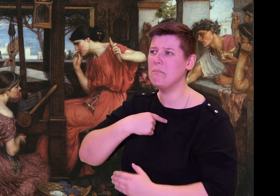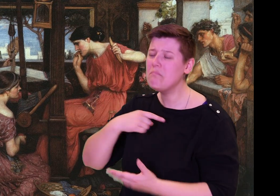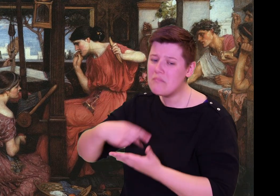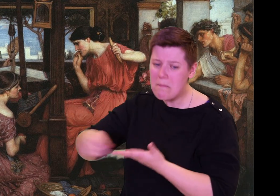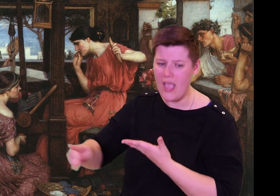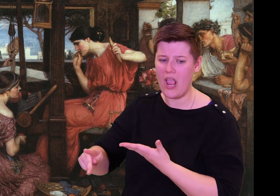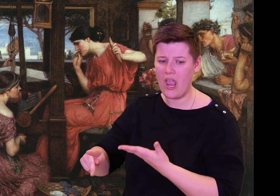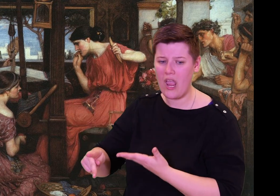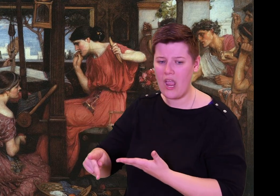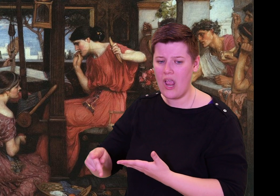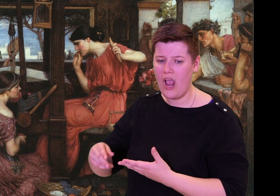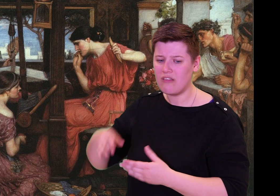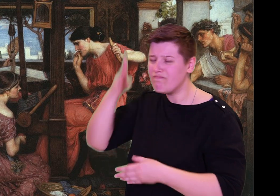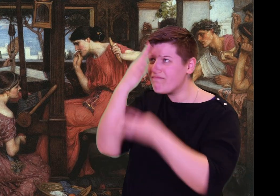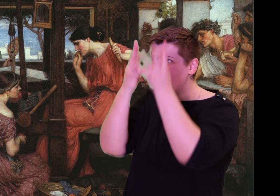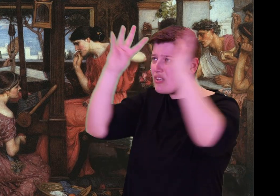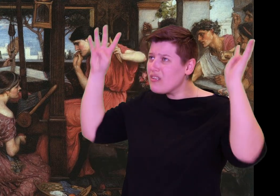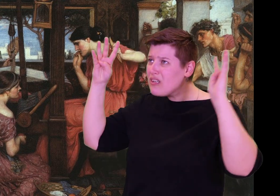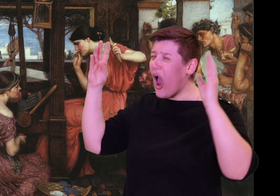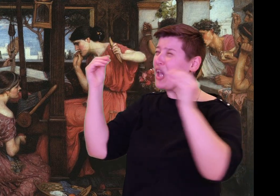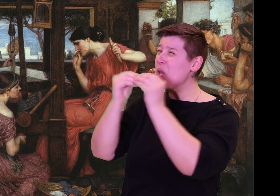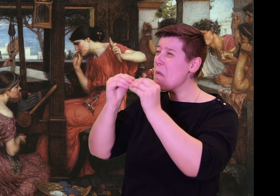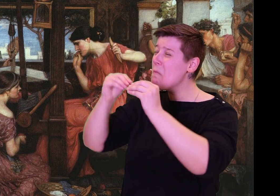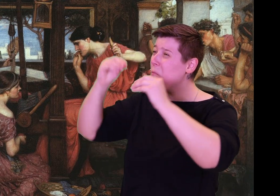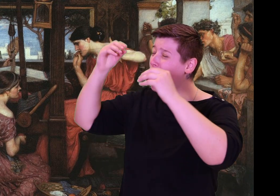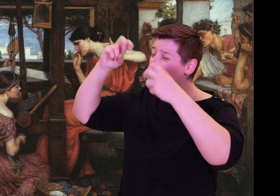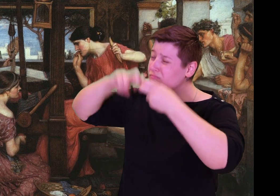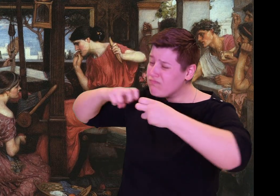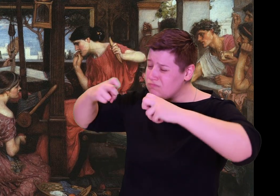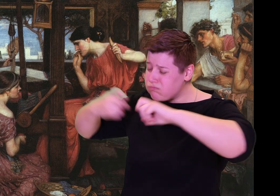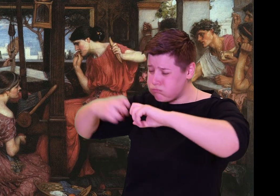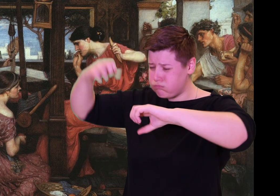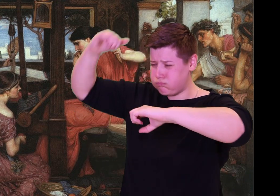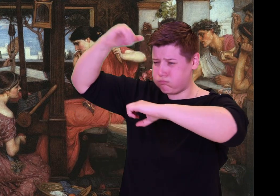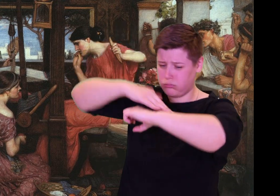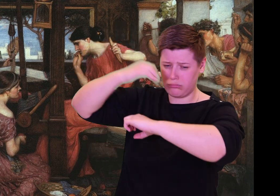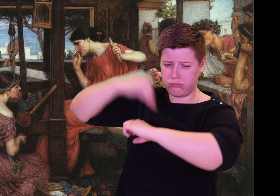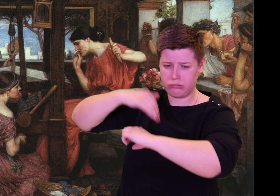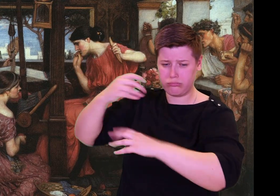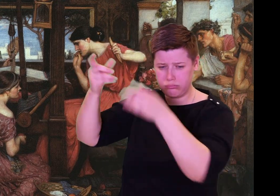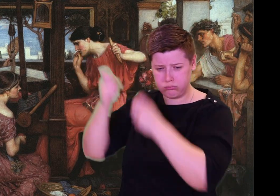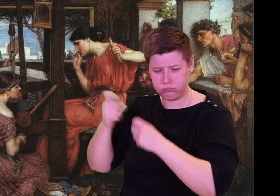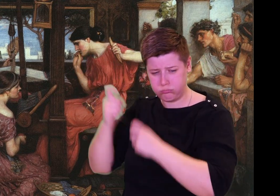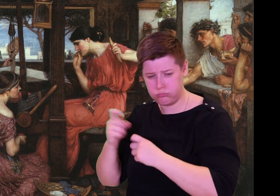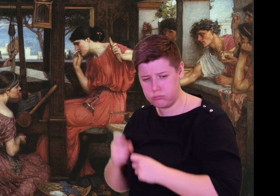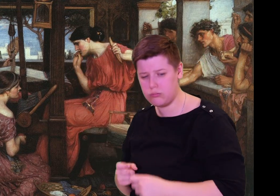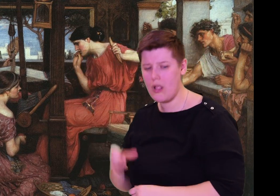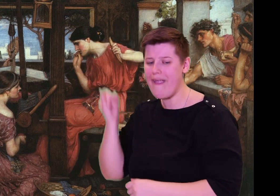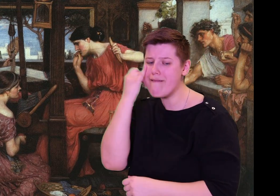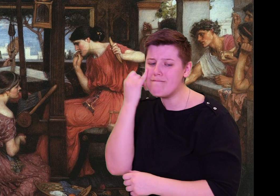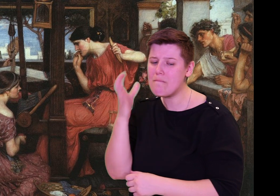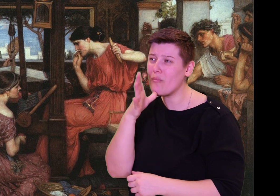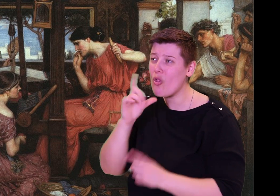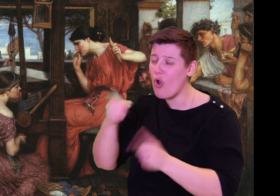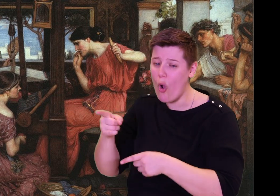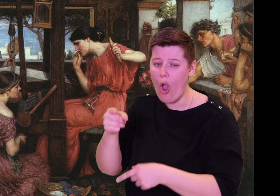I will not. If you feel upset, you go! Out of my house! stop eating all of my food!